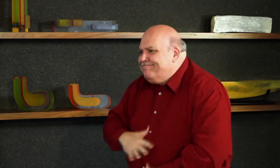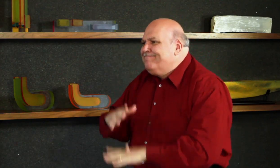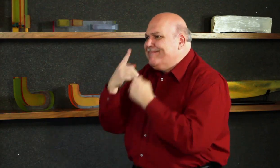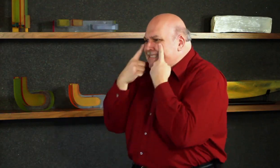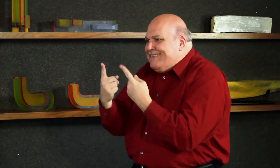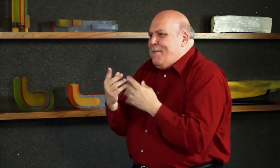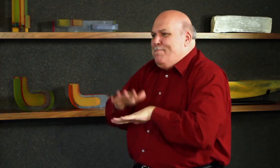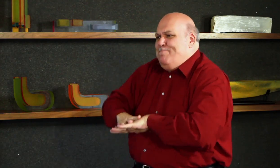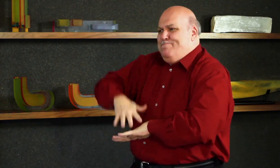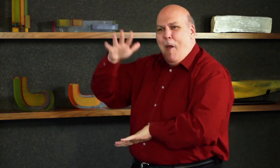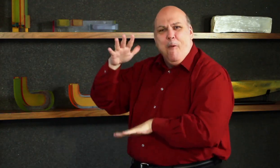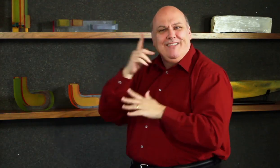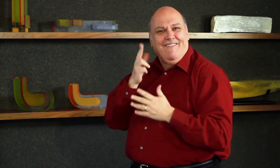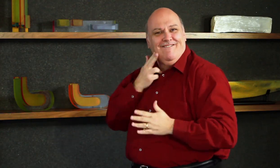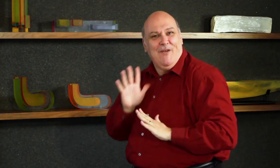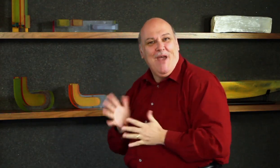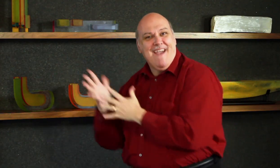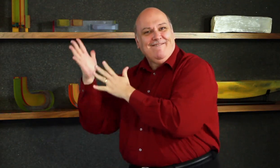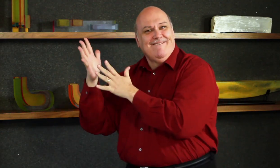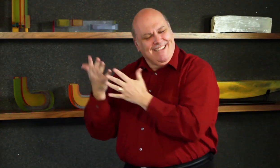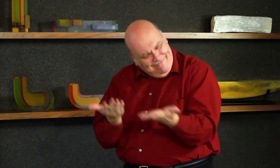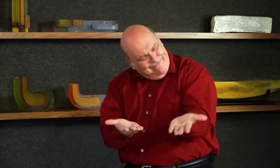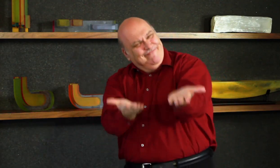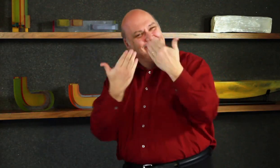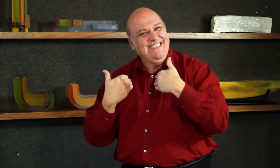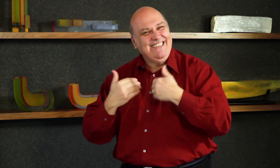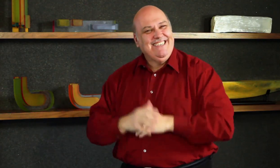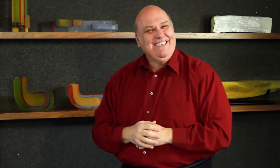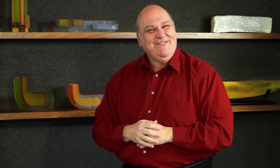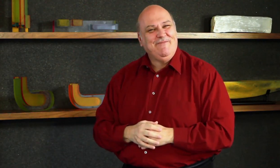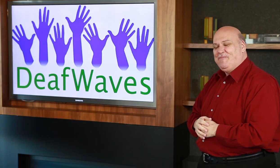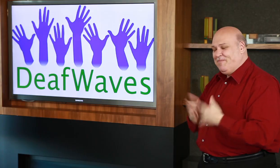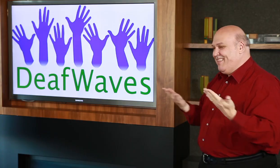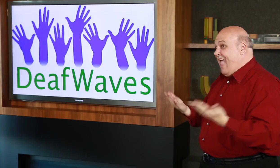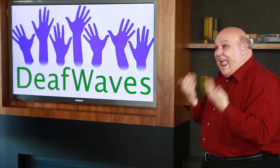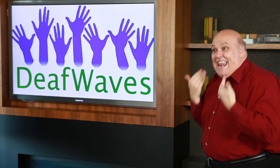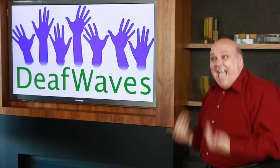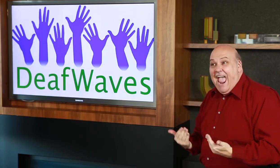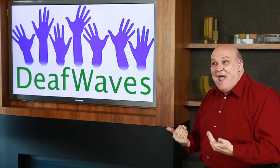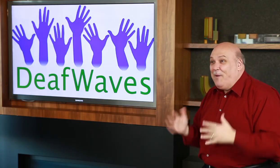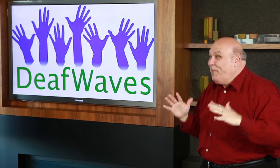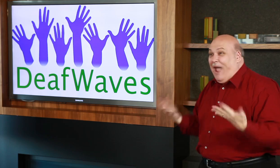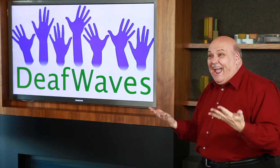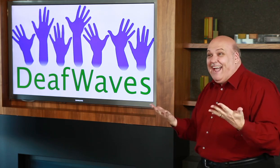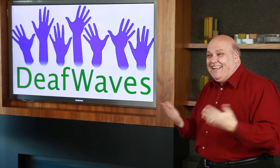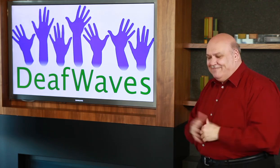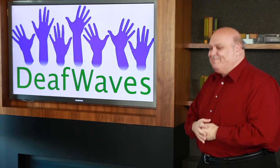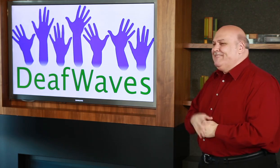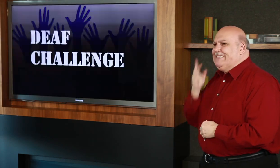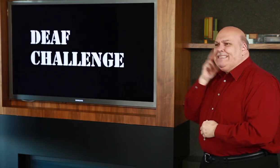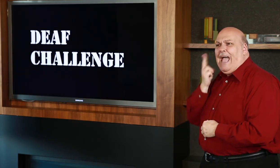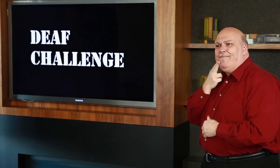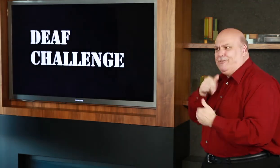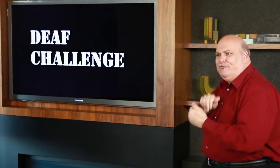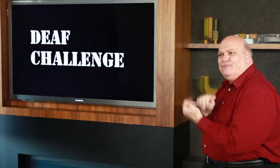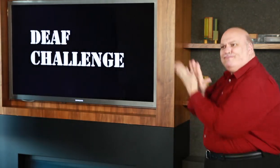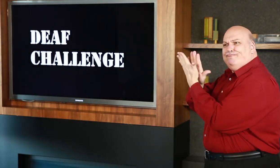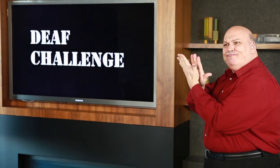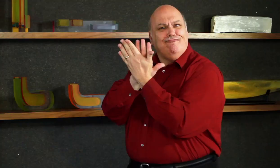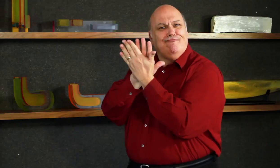hope you will enjoy this program. Today, let’s talk about elevators. It may sound